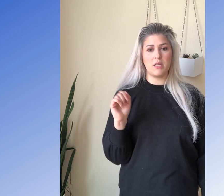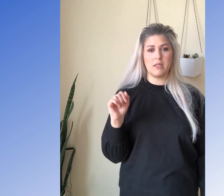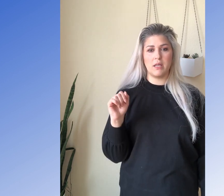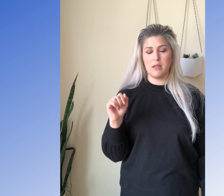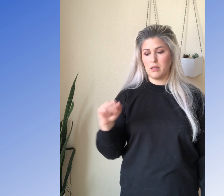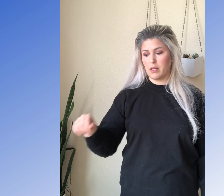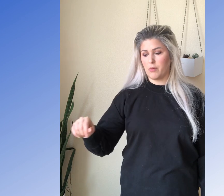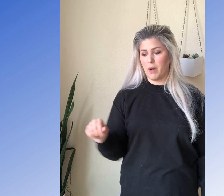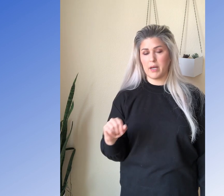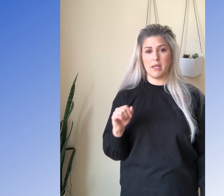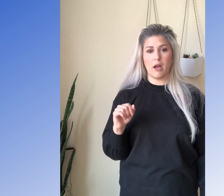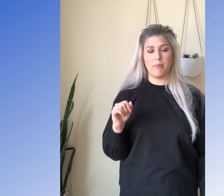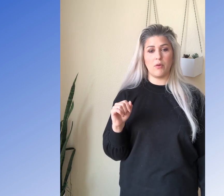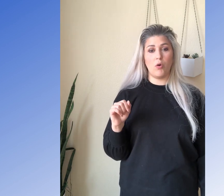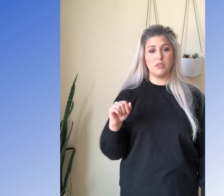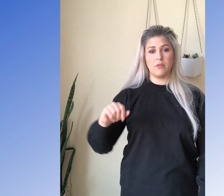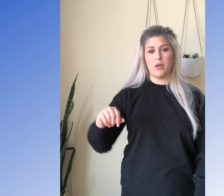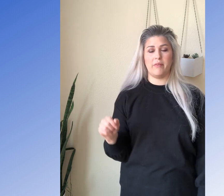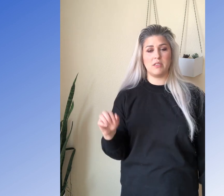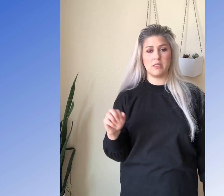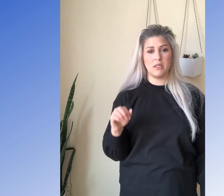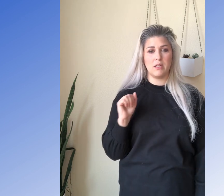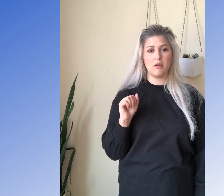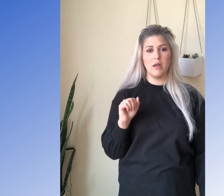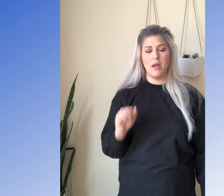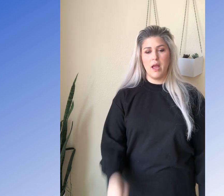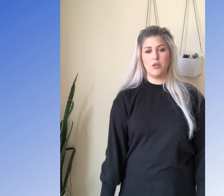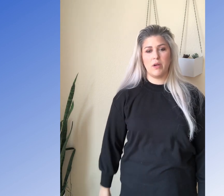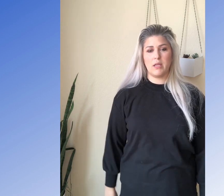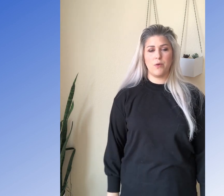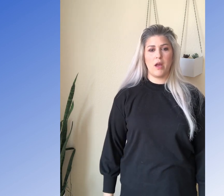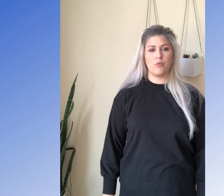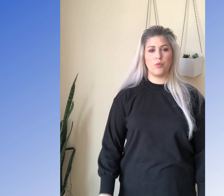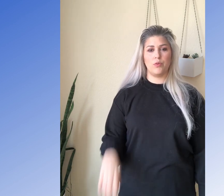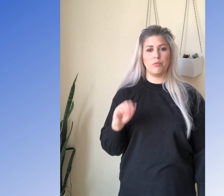tucked in. Like your body can help hold it. If you have it tucked in here and you want to keep your hand rural,